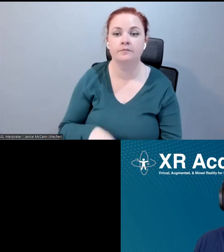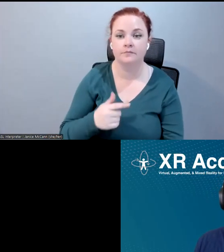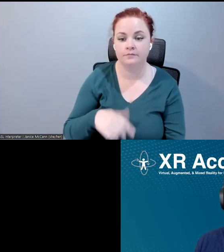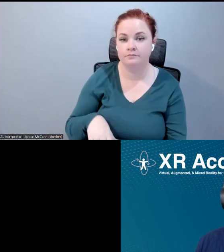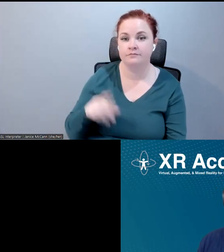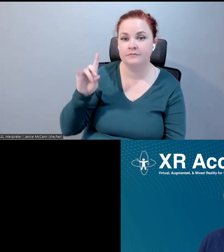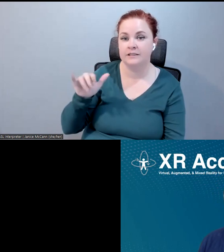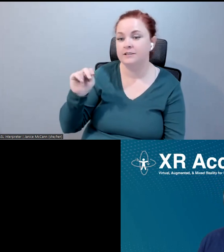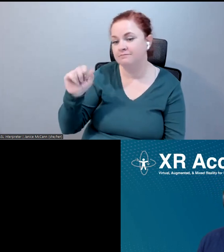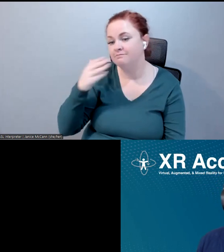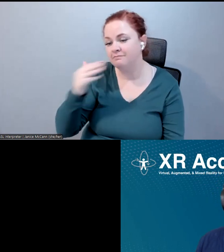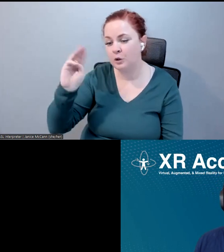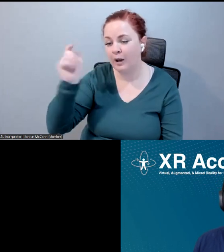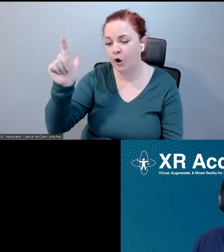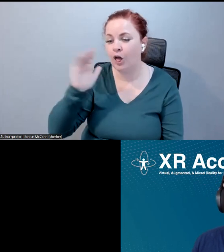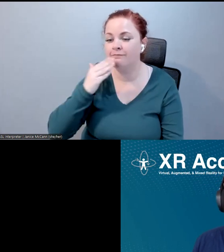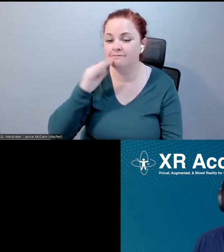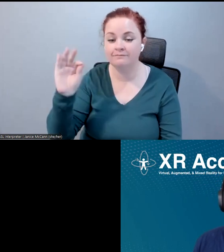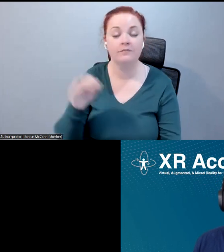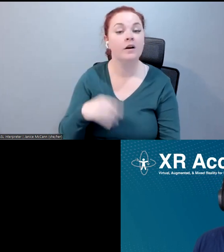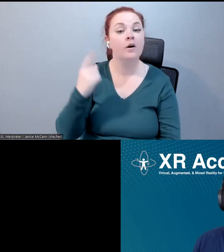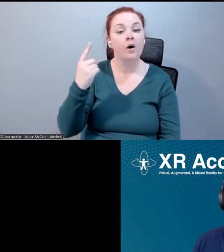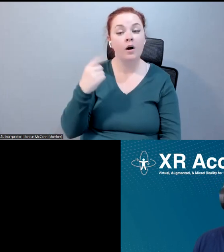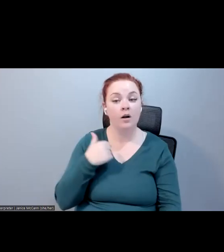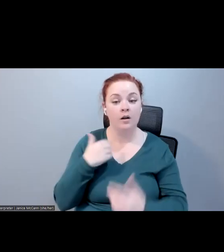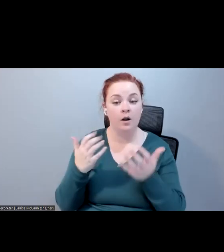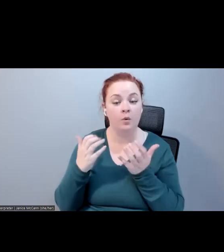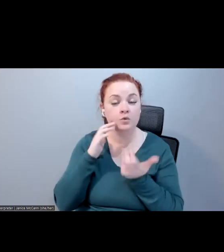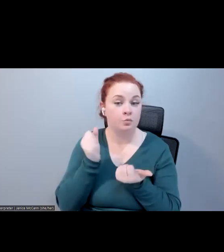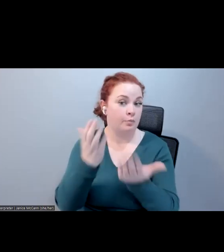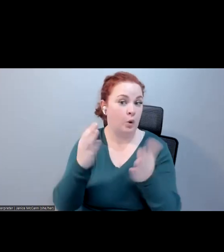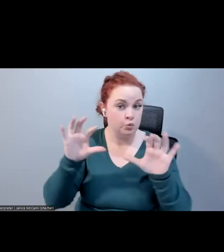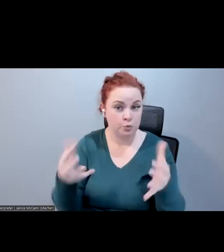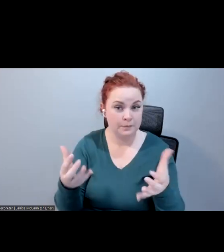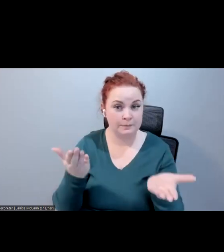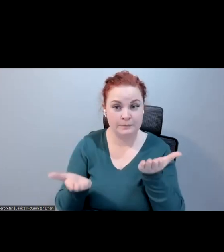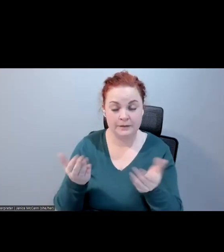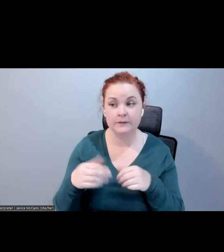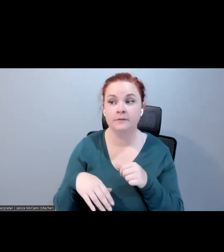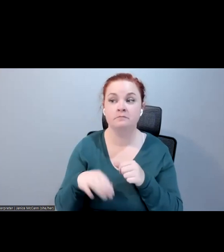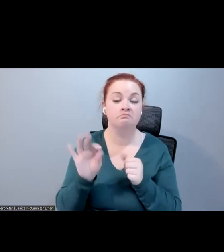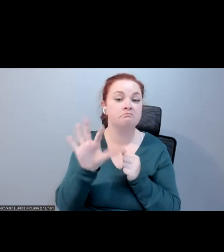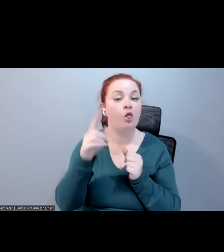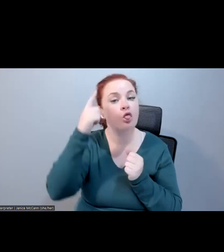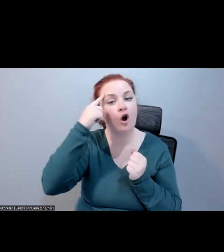Michael. One thing I would love to propose to the group here is a little thought experiment. It's something that we have been